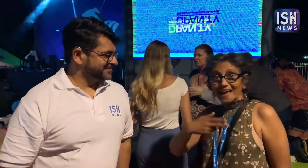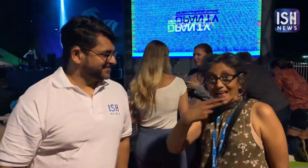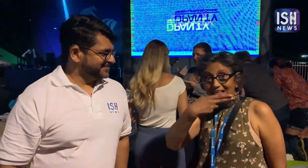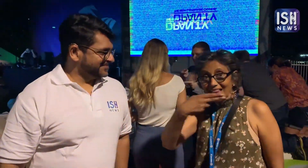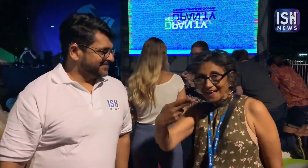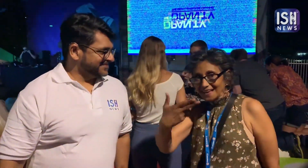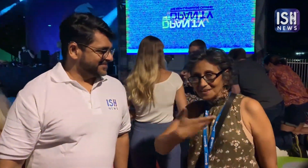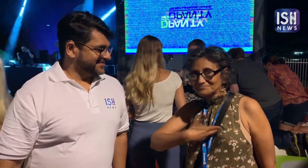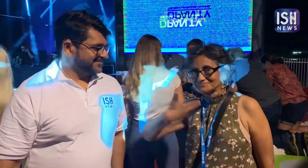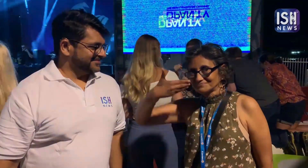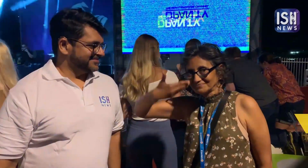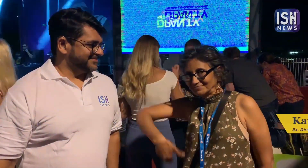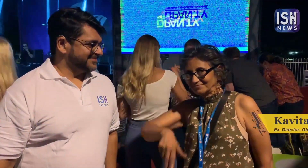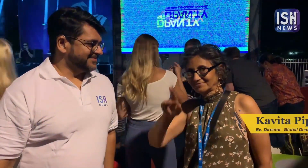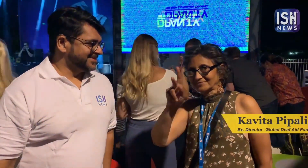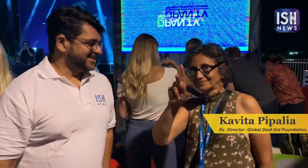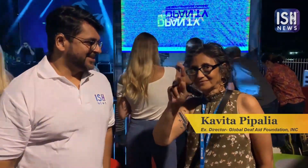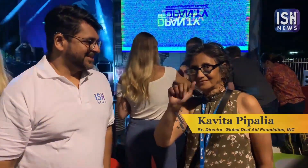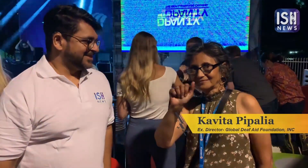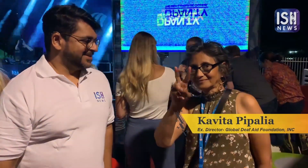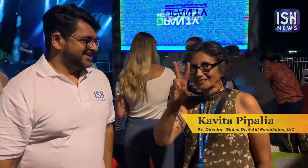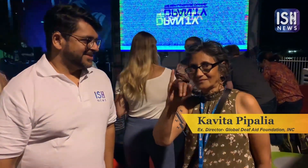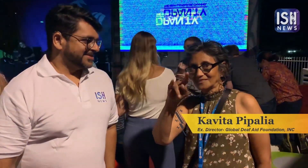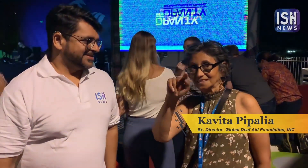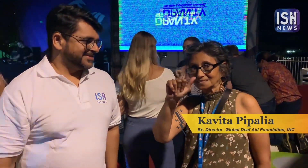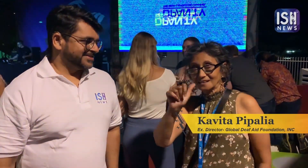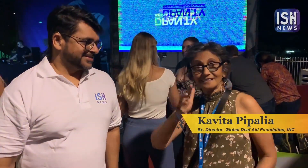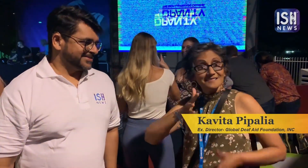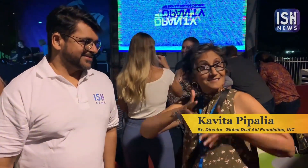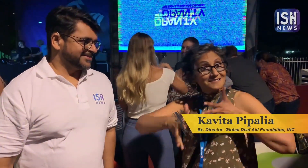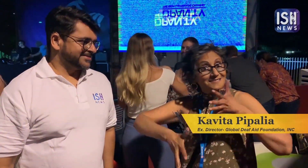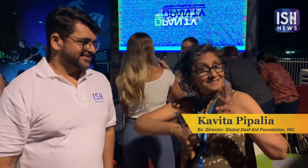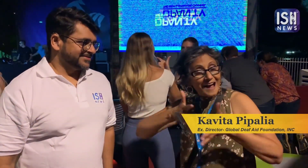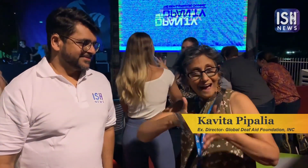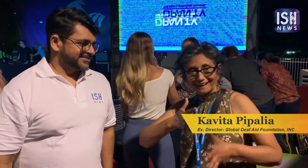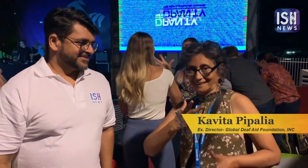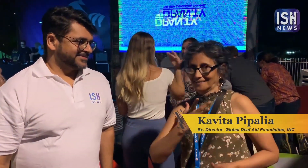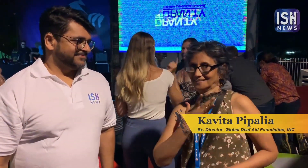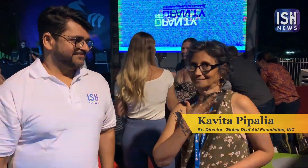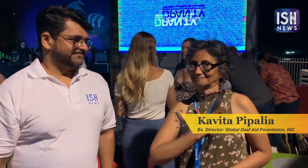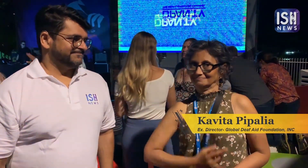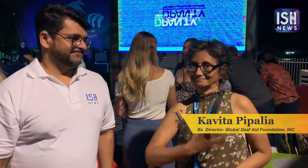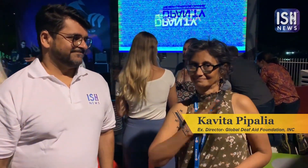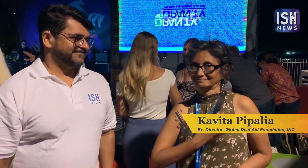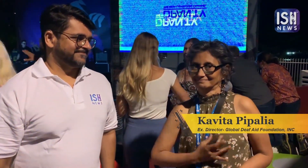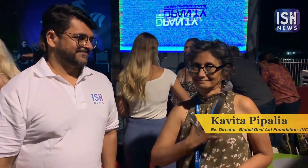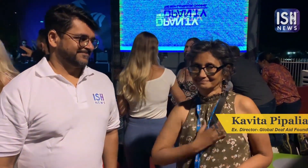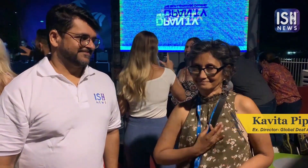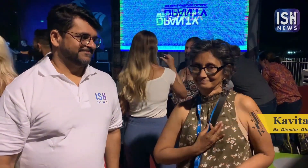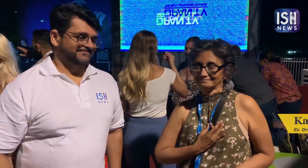My name is Kavita. This is my Sign name.